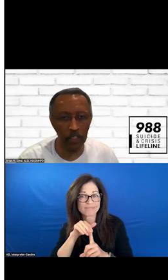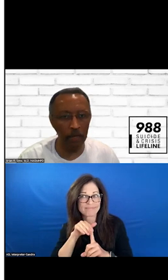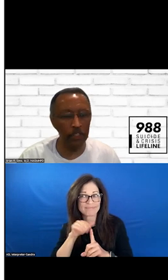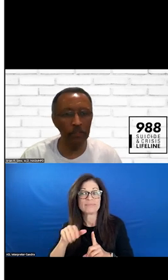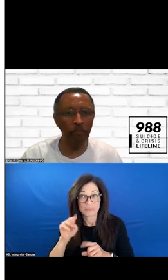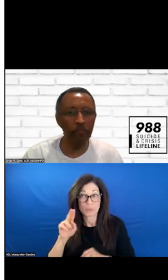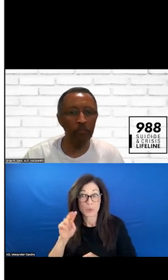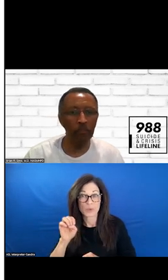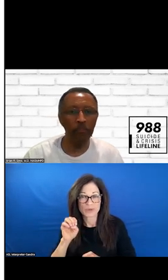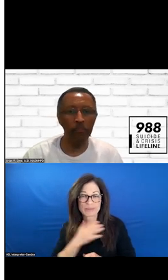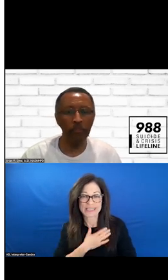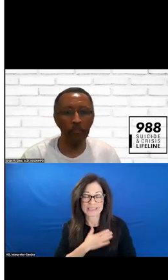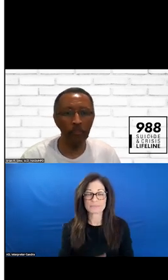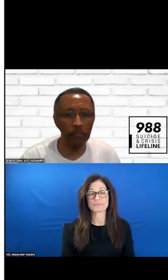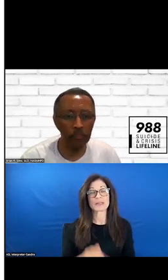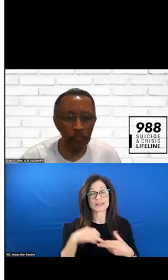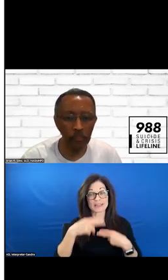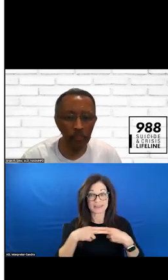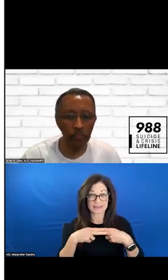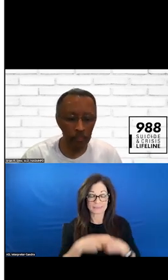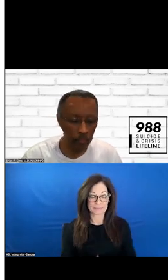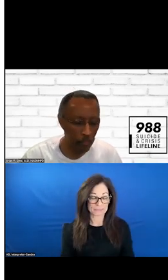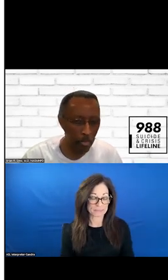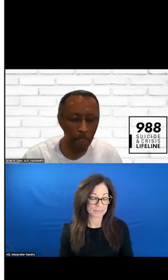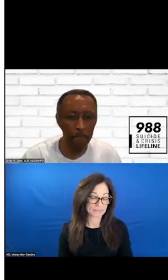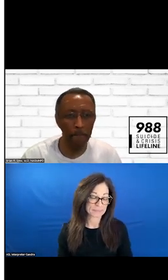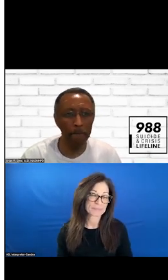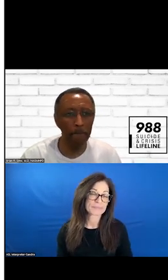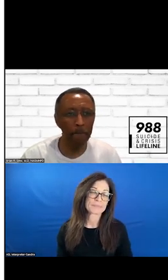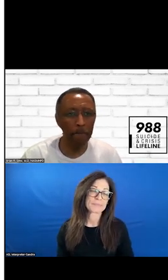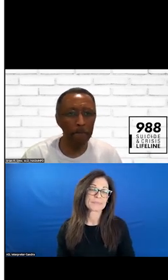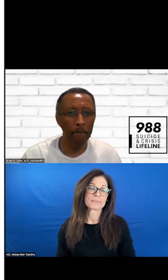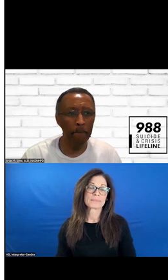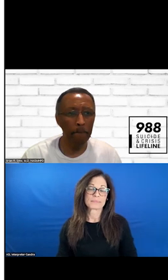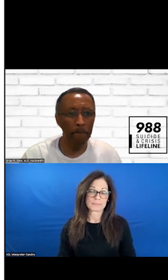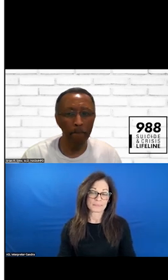NEXT SLIDE, PLEASE. ALL RIGHT.